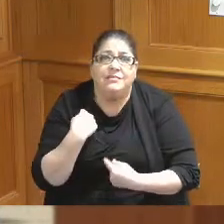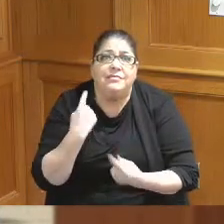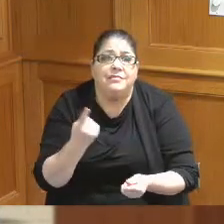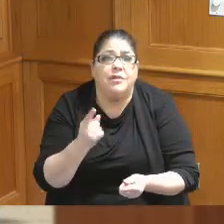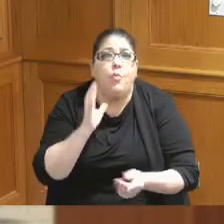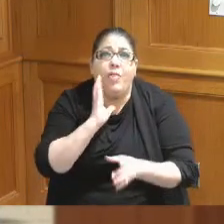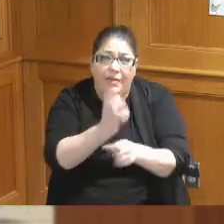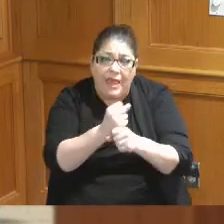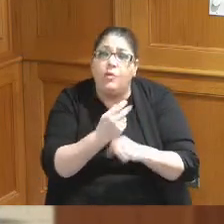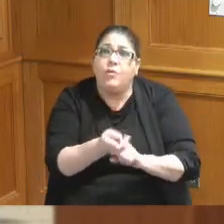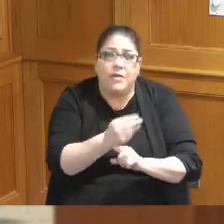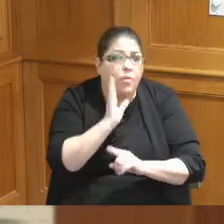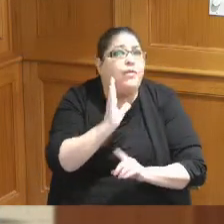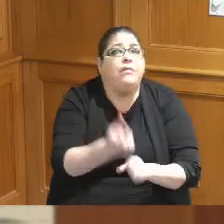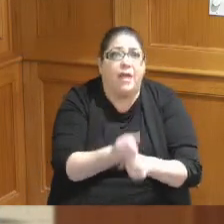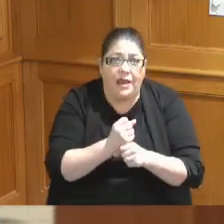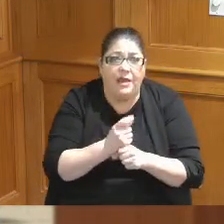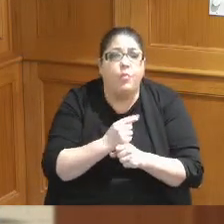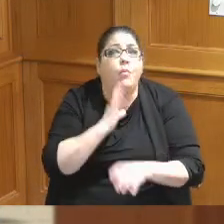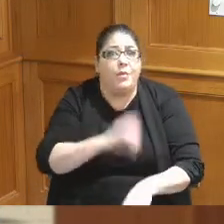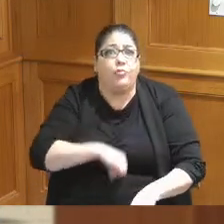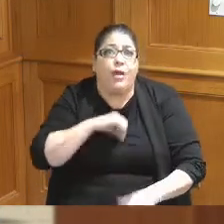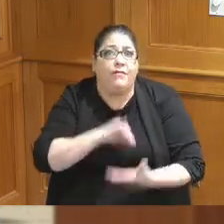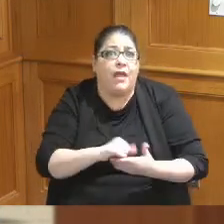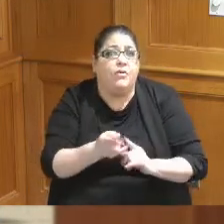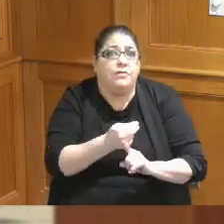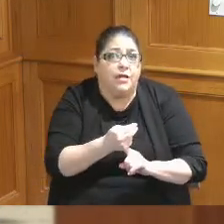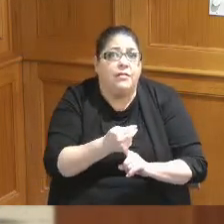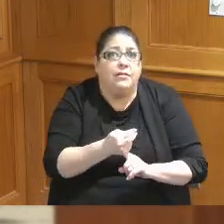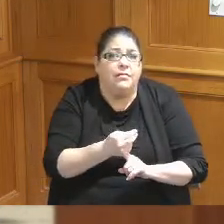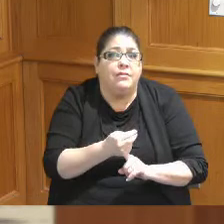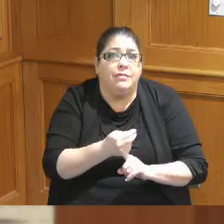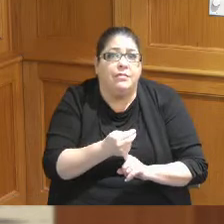ourselves a hotel that we're all going to be proud of and we're going to get ourselves a Convention